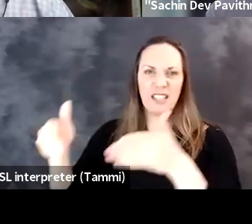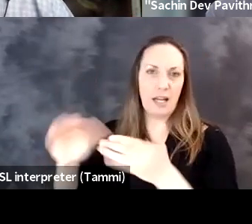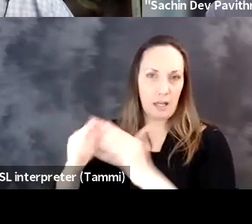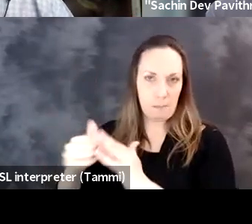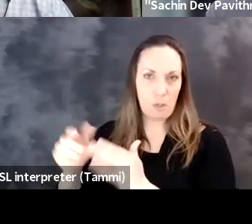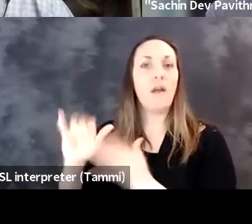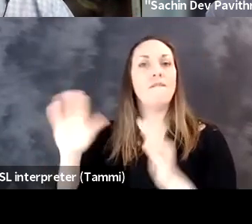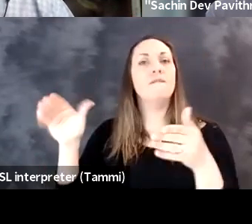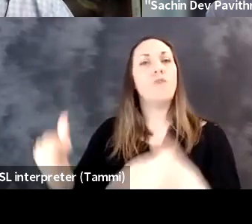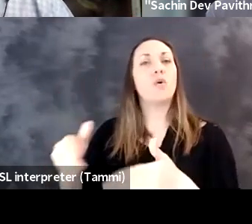continue to say in efforts like